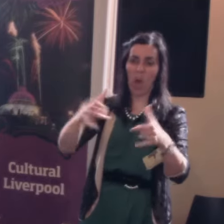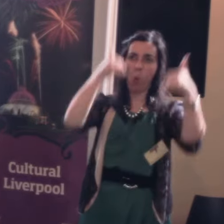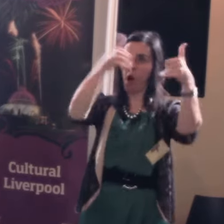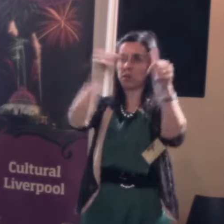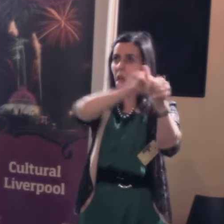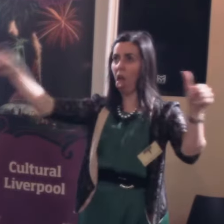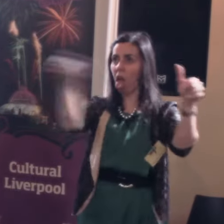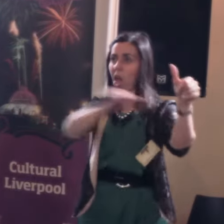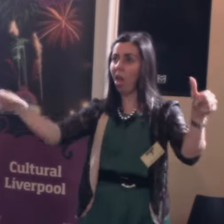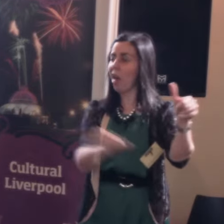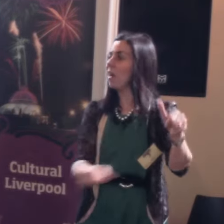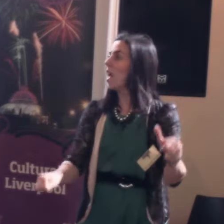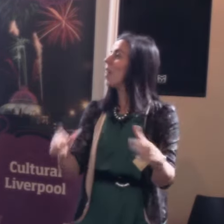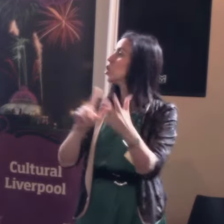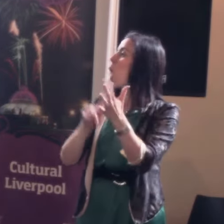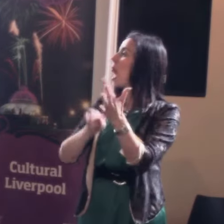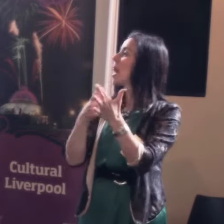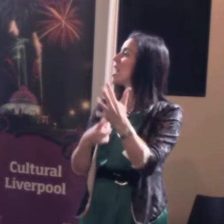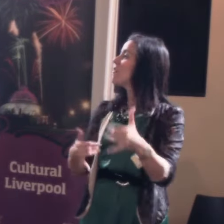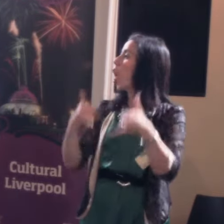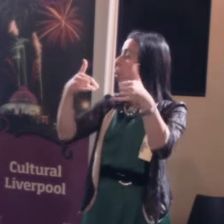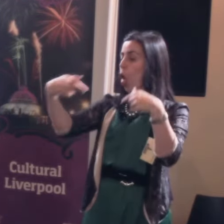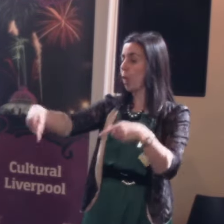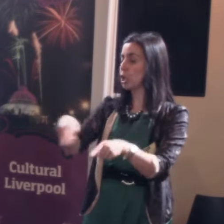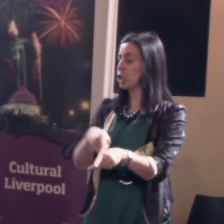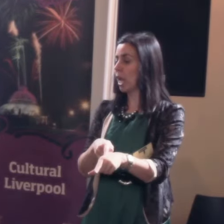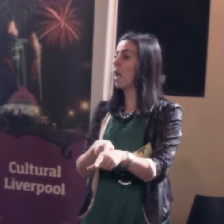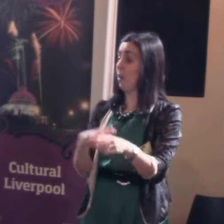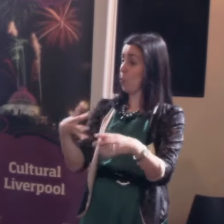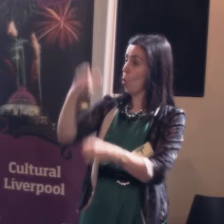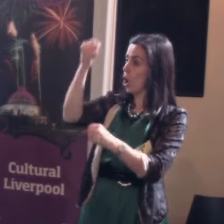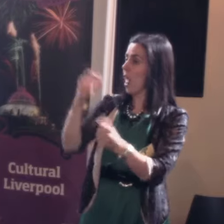and the last one is the Lever award, which this DaDaFest has already won